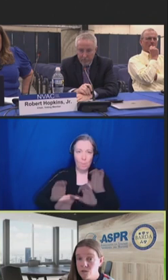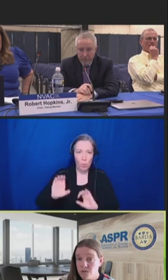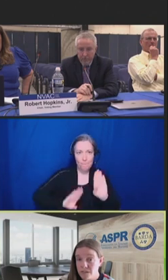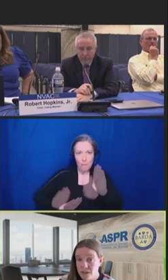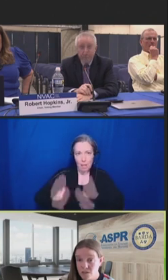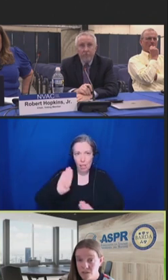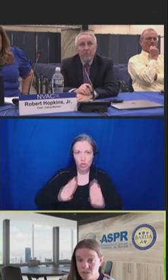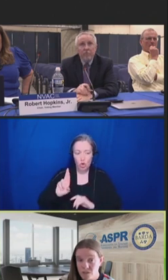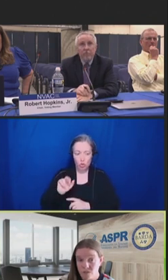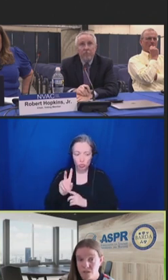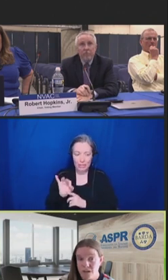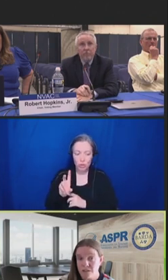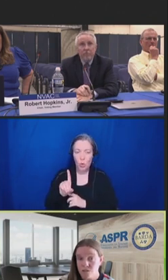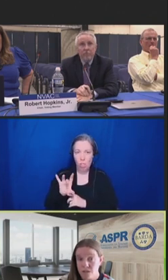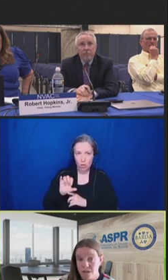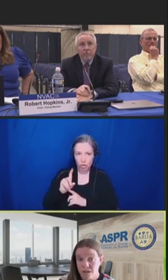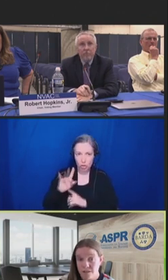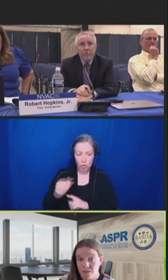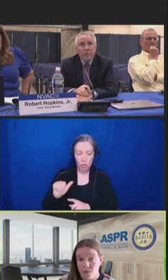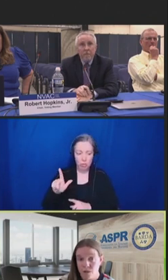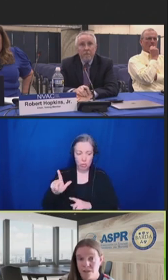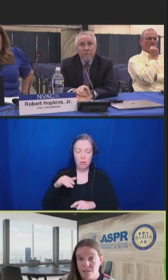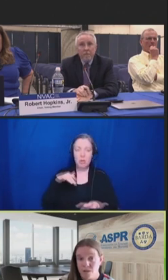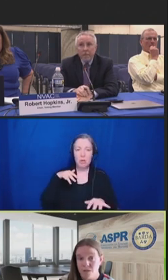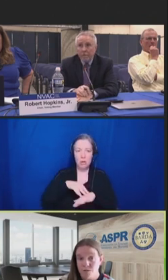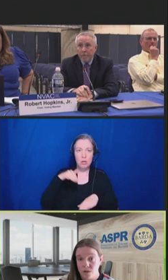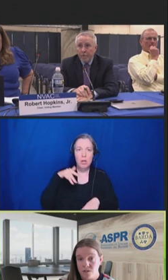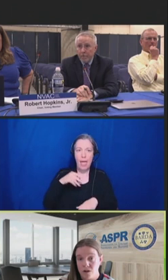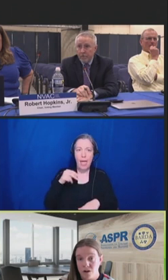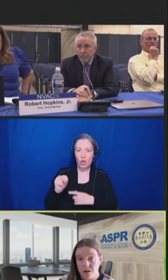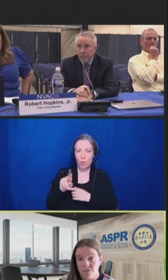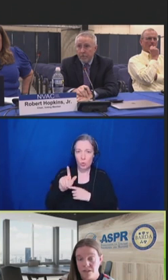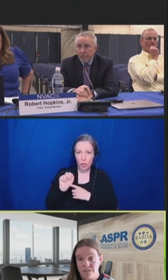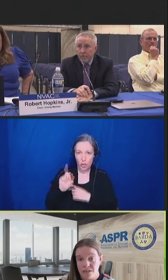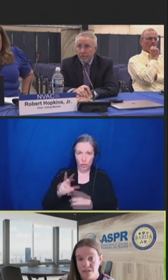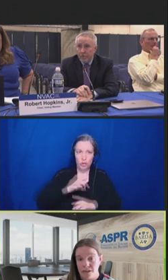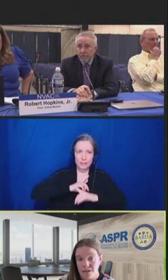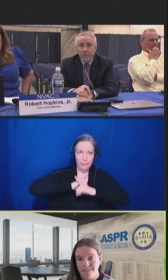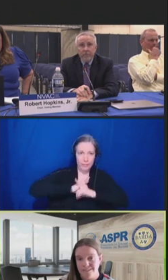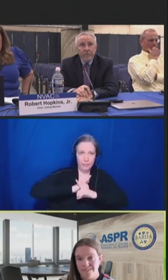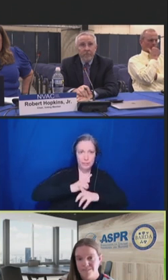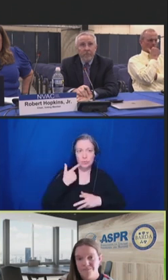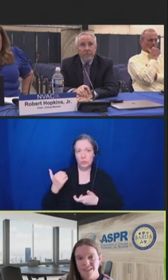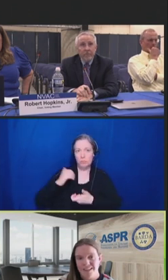Advanced Health Institute and AstraZeneca to develop pandemic influenza RNA vaccine candidates.